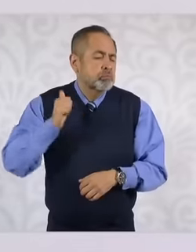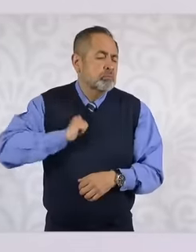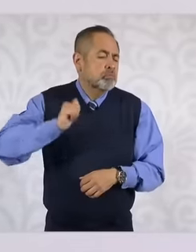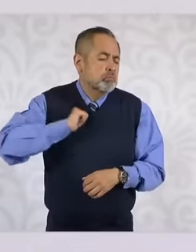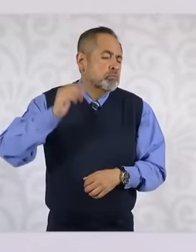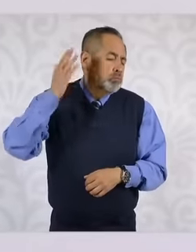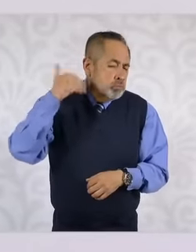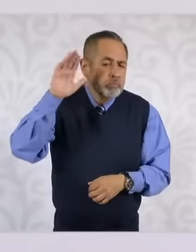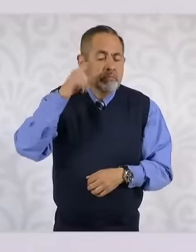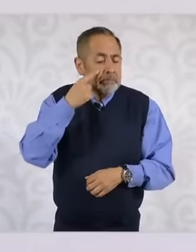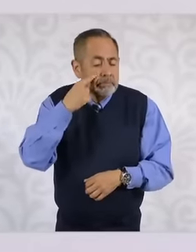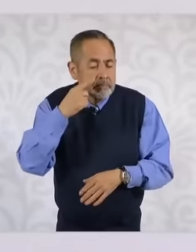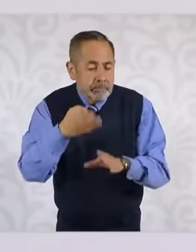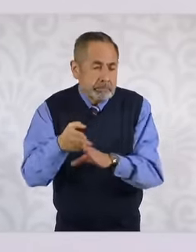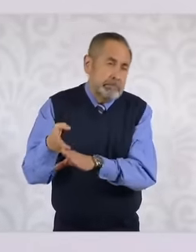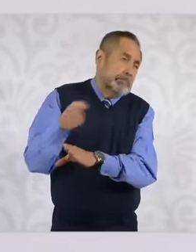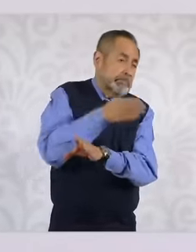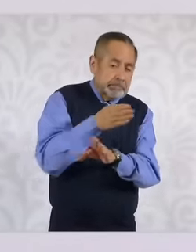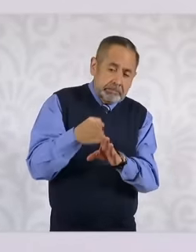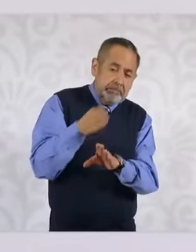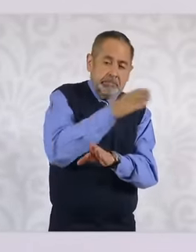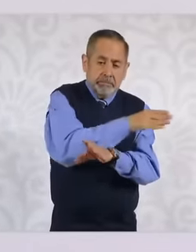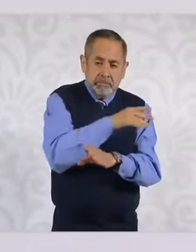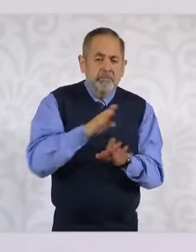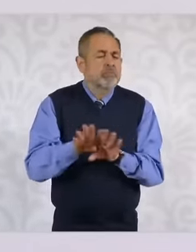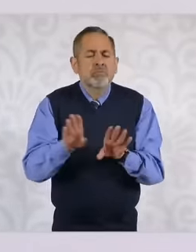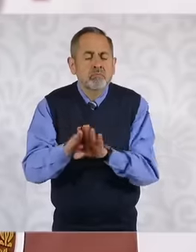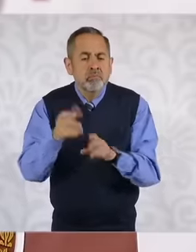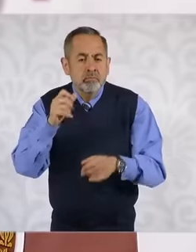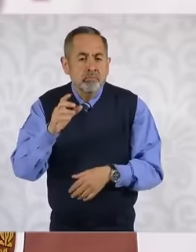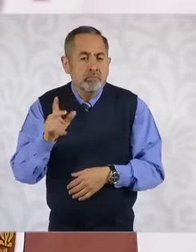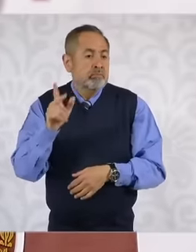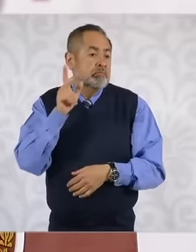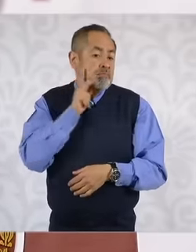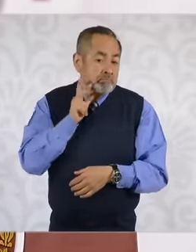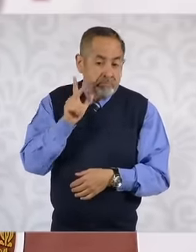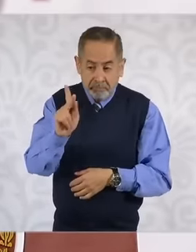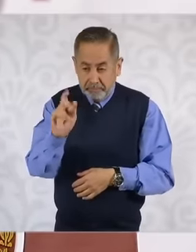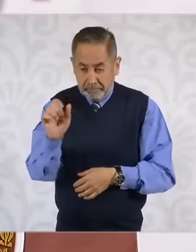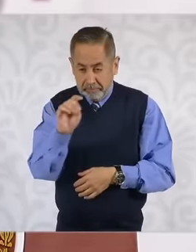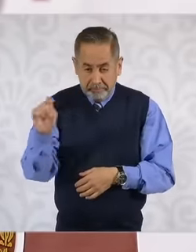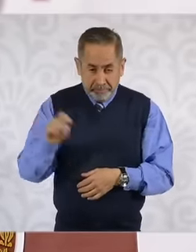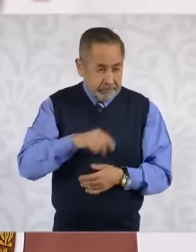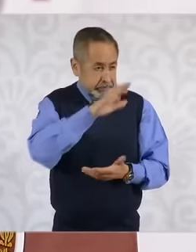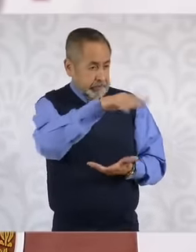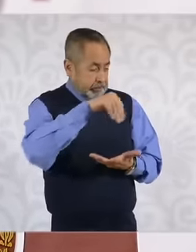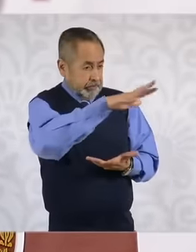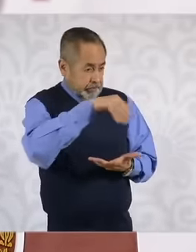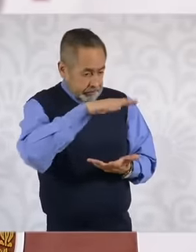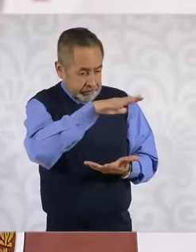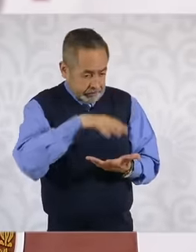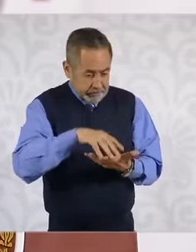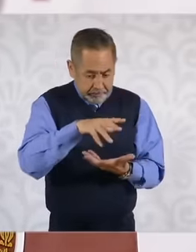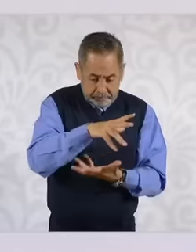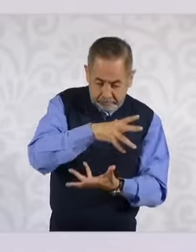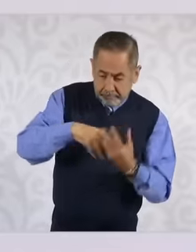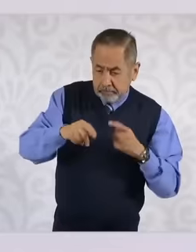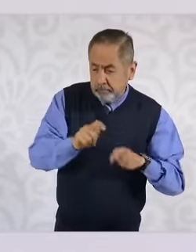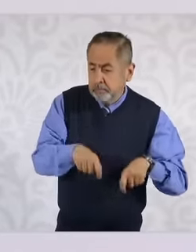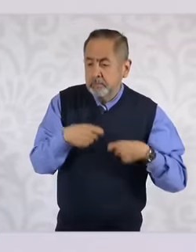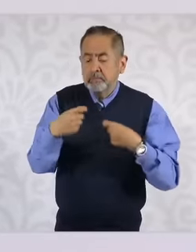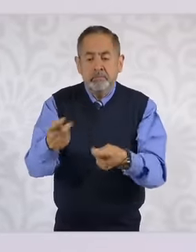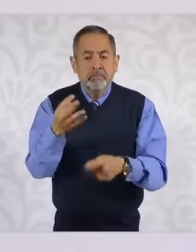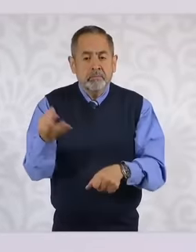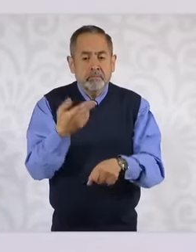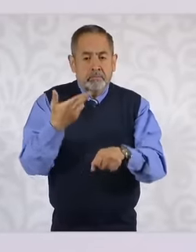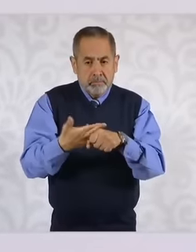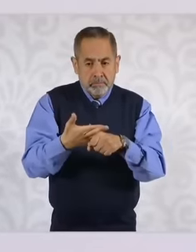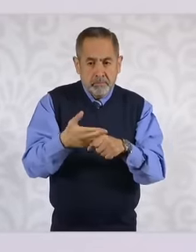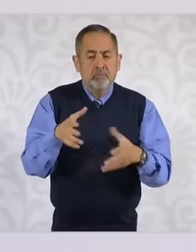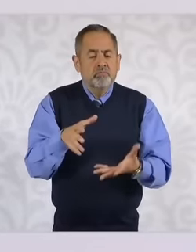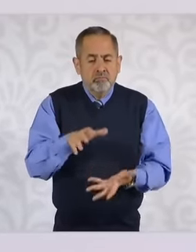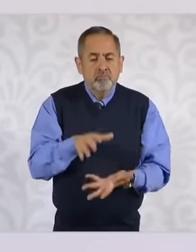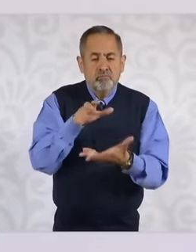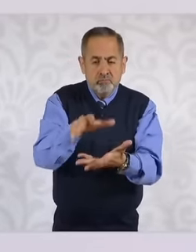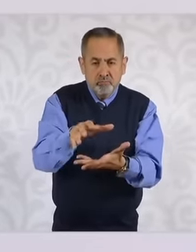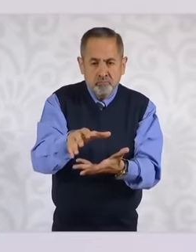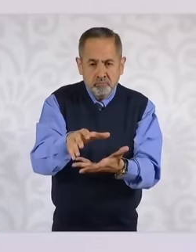past, practically all the resources of Pemex entered the treasury and returned let's say in